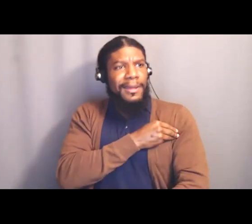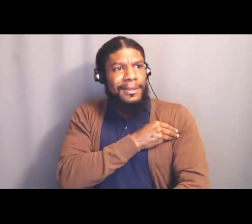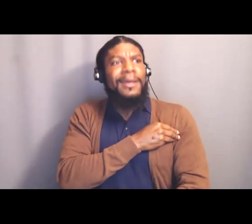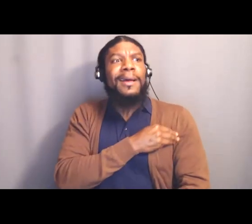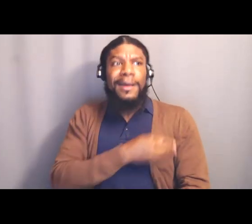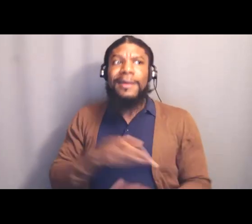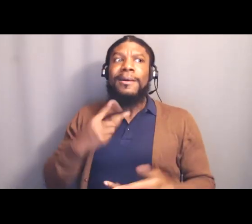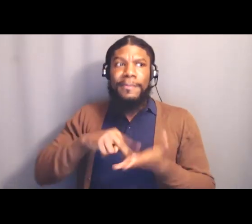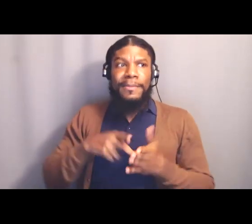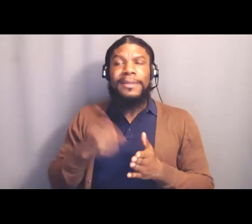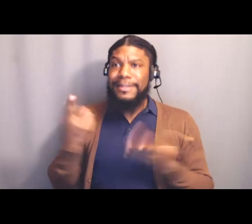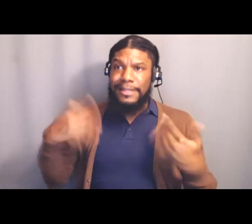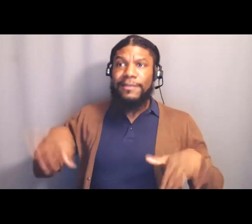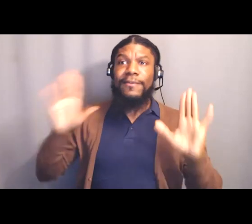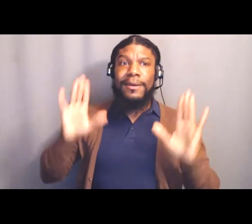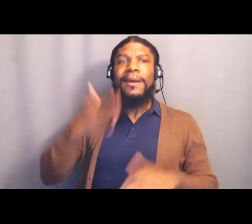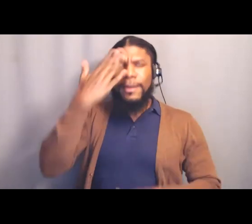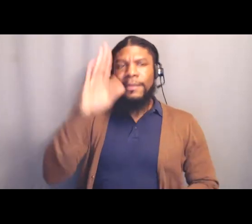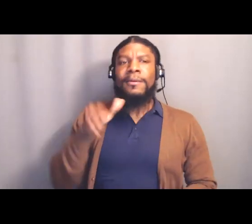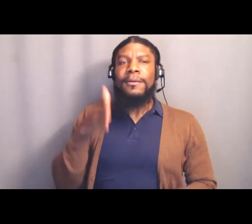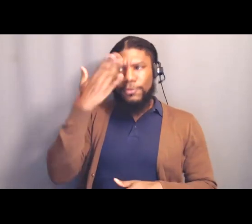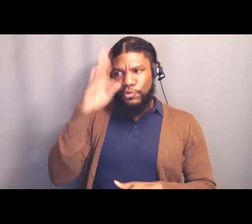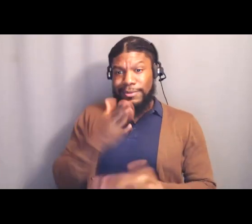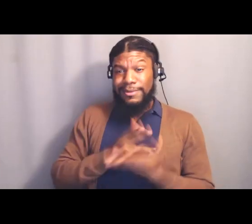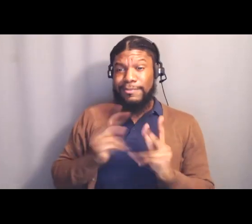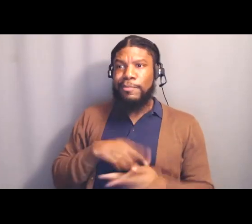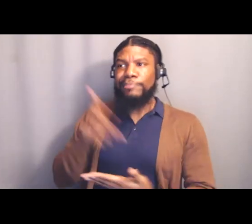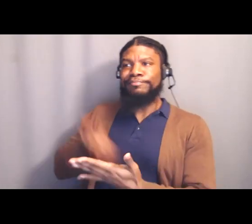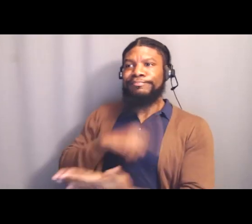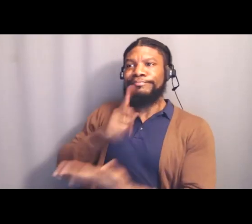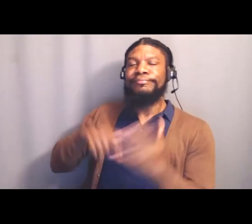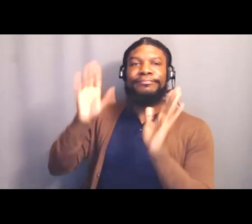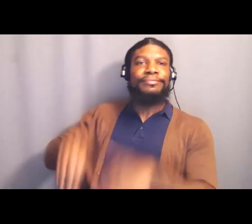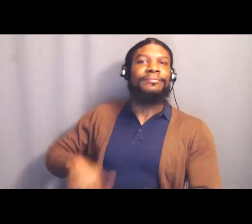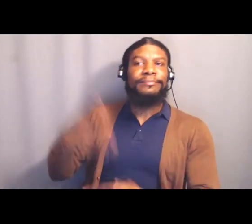and say what do I do about this for having spoken out against Palestine?